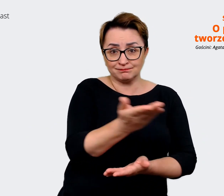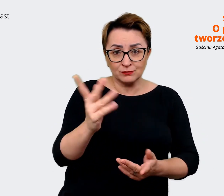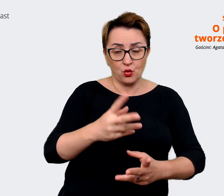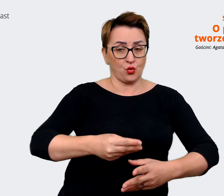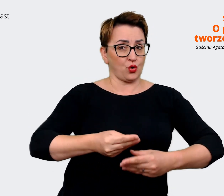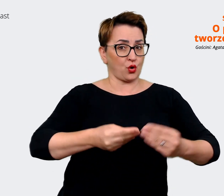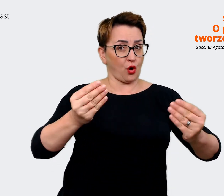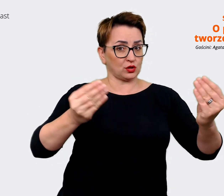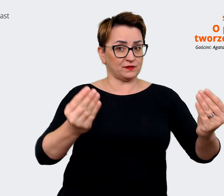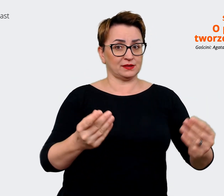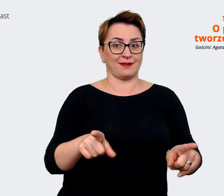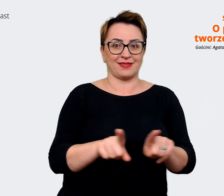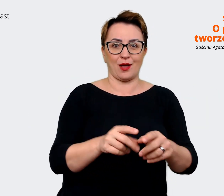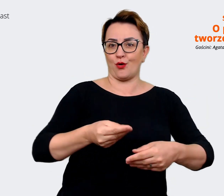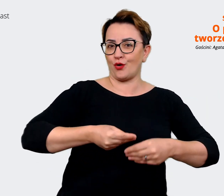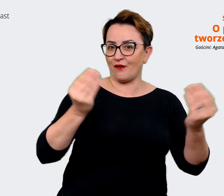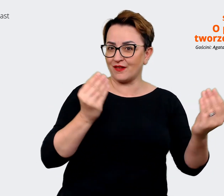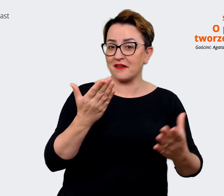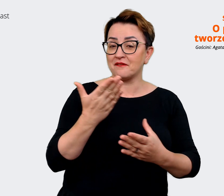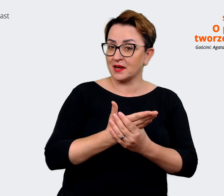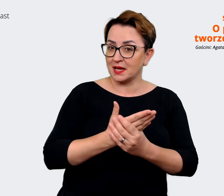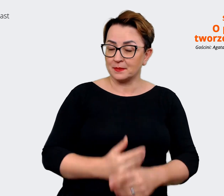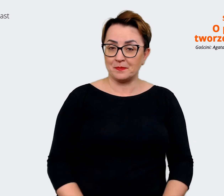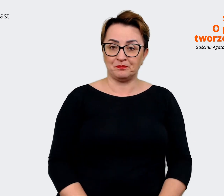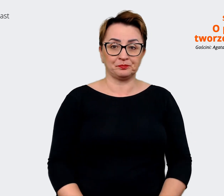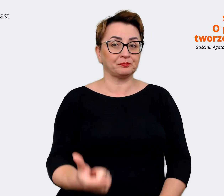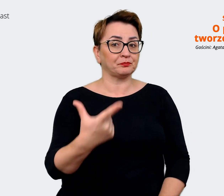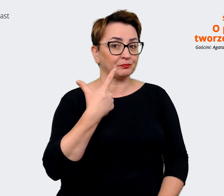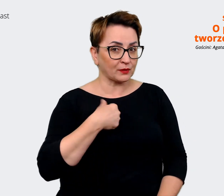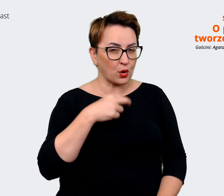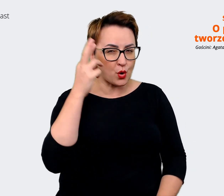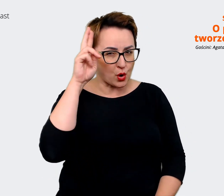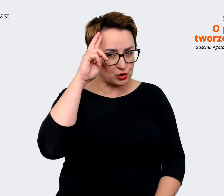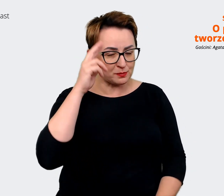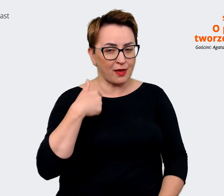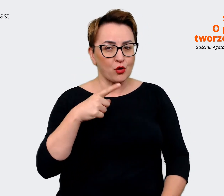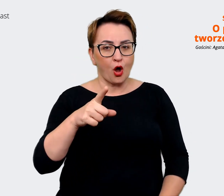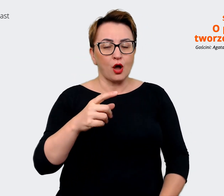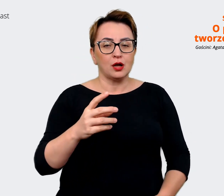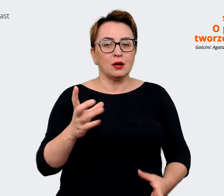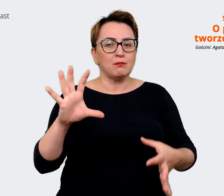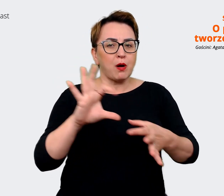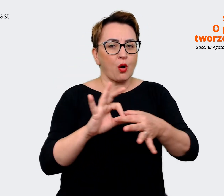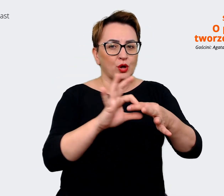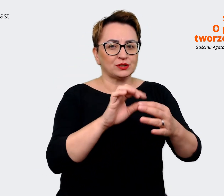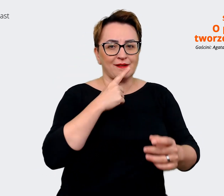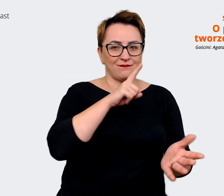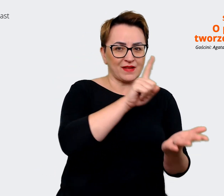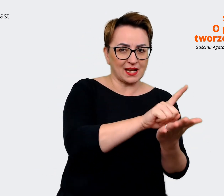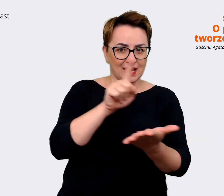Looking for a win-win situation. Good matches, yes.